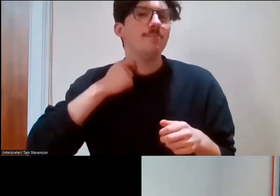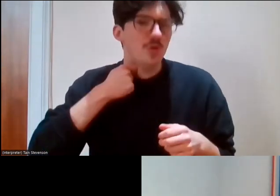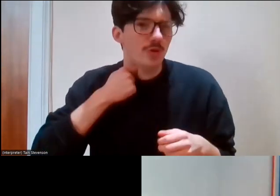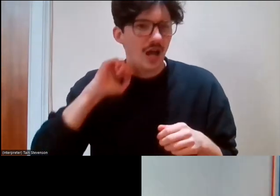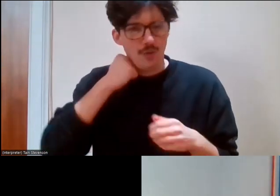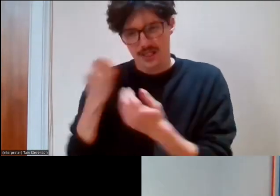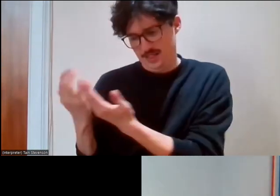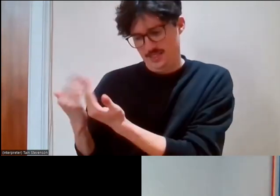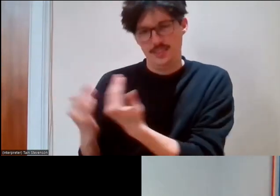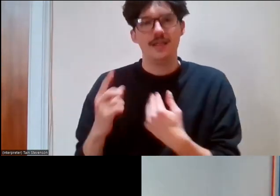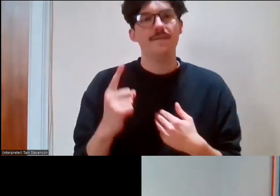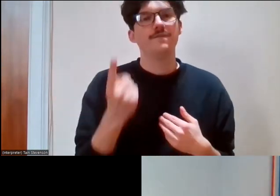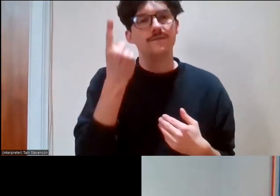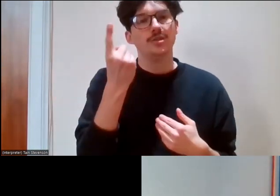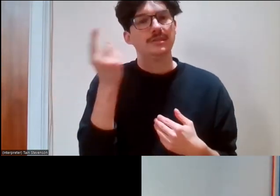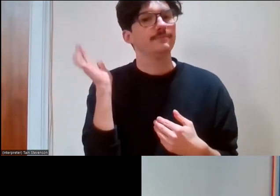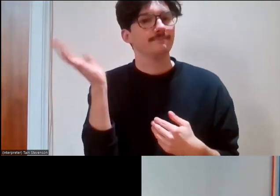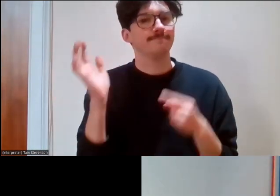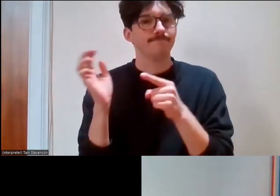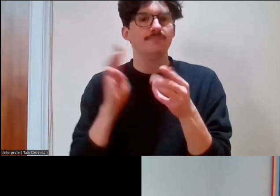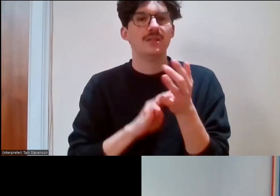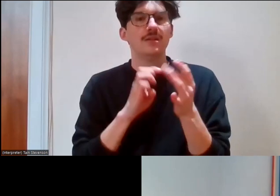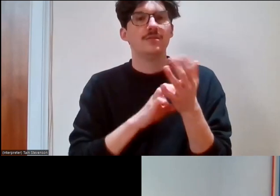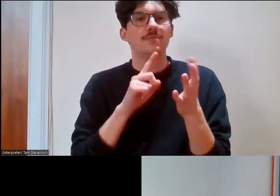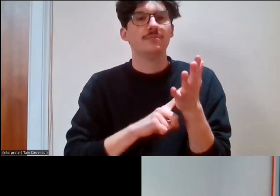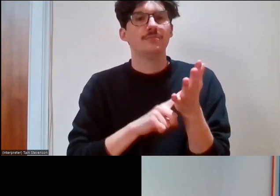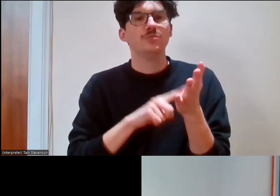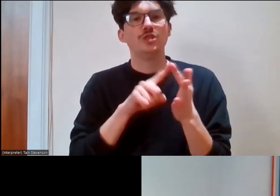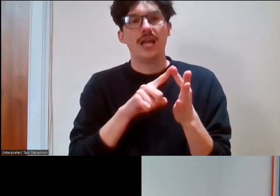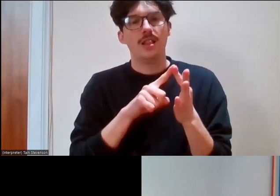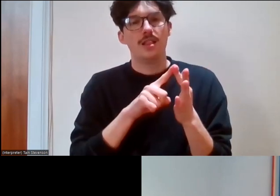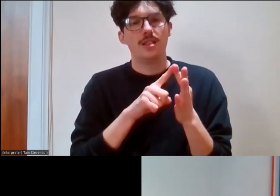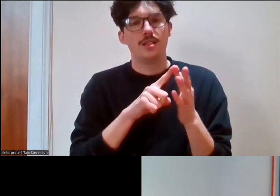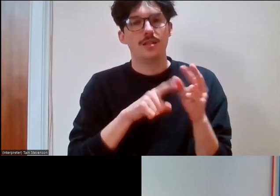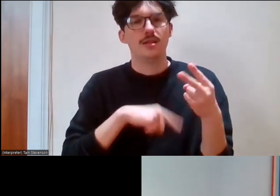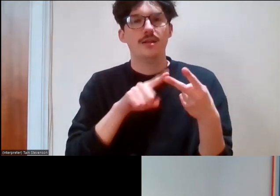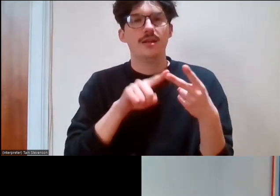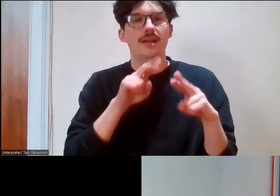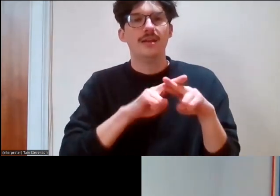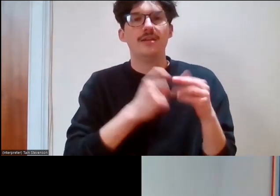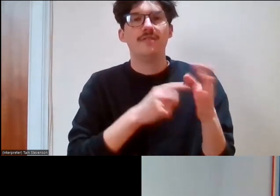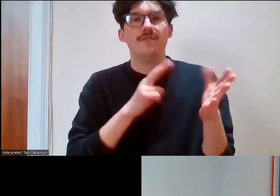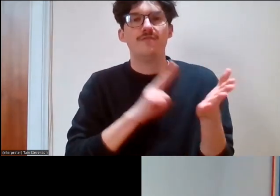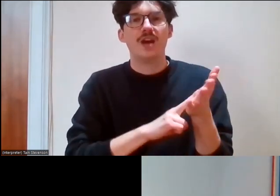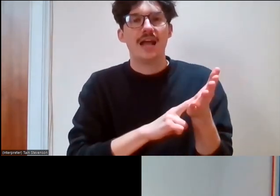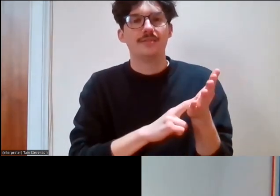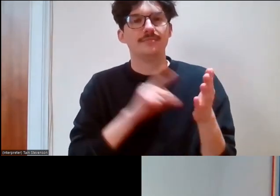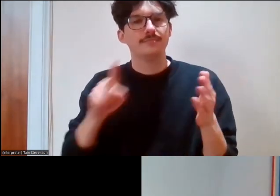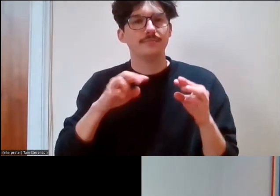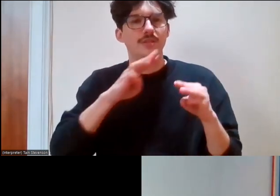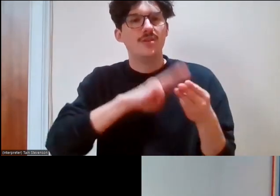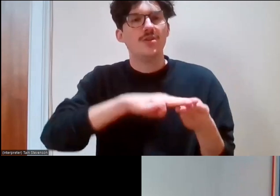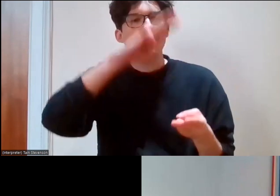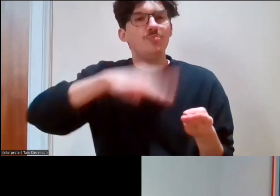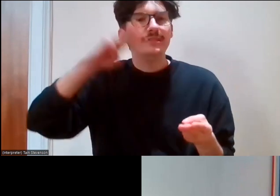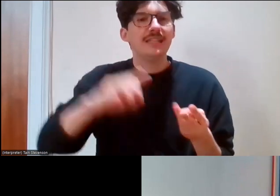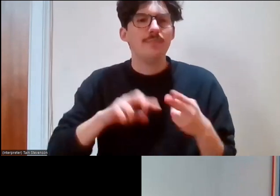first speakers, Michelle and Fran from Museum as Muck. Museum as Muck is a grassroots organisation